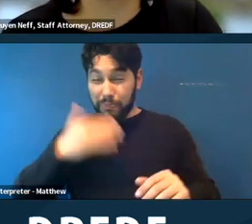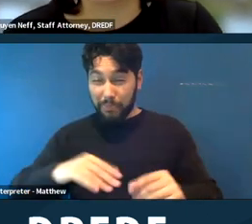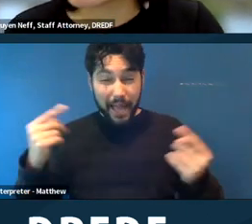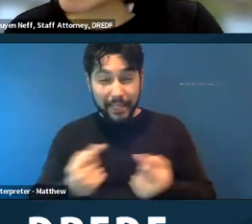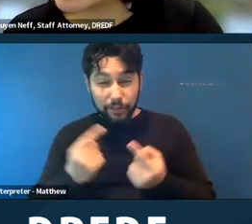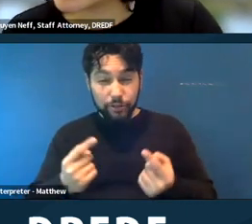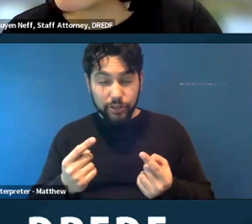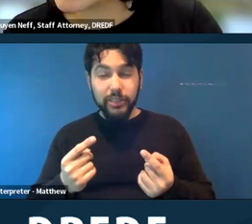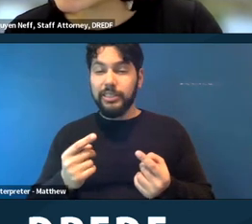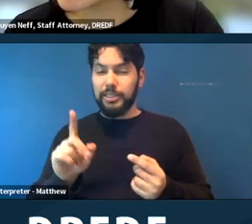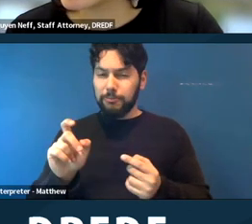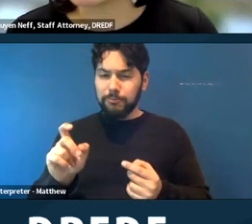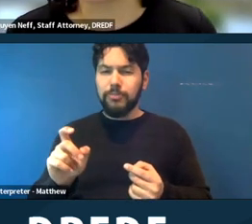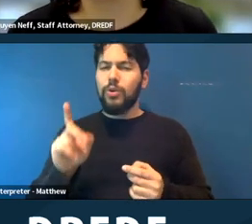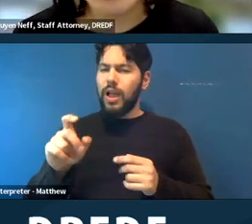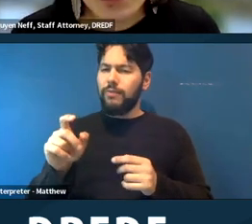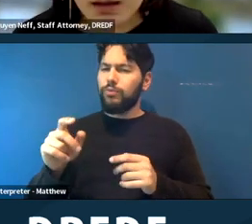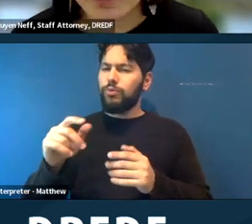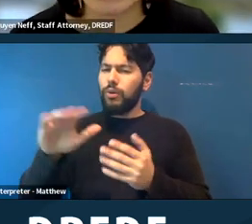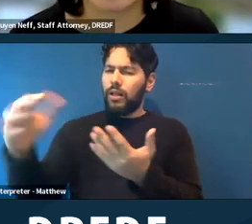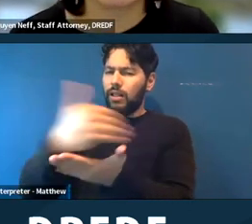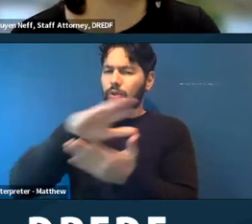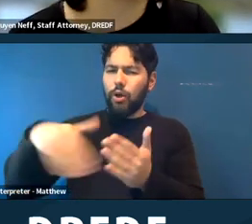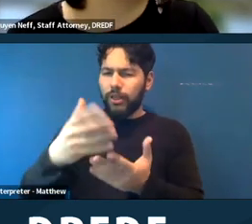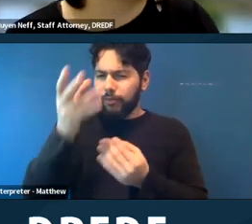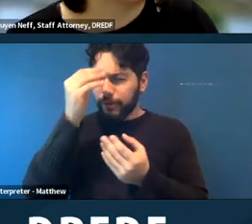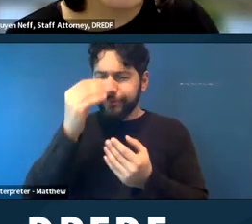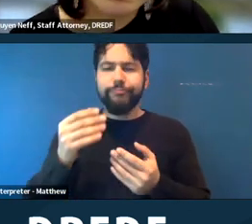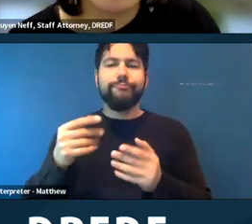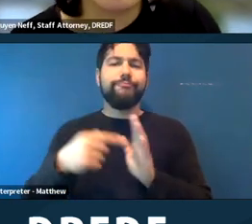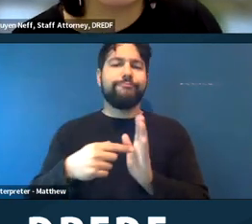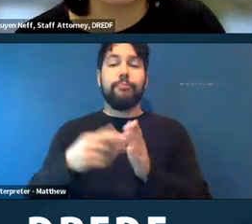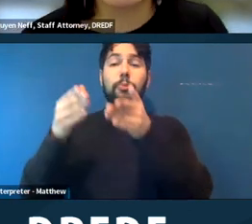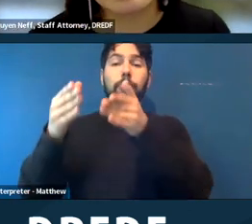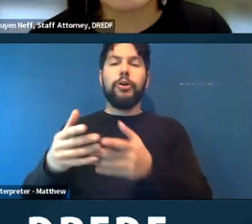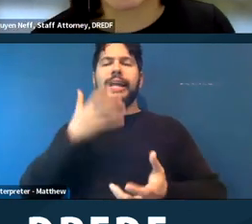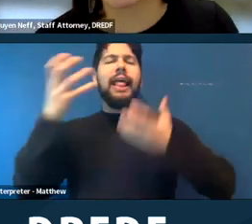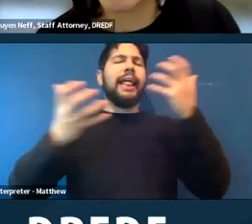So, for example, a person who might yell all the time and threaten people but who's never actually